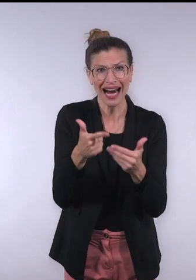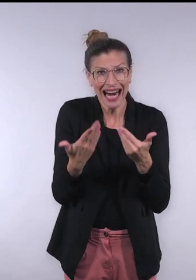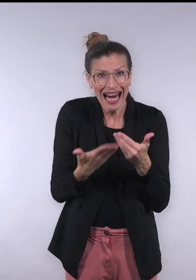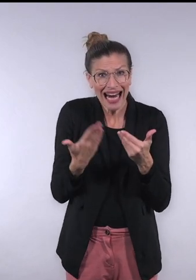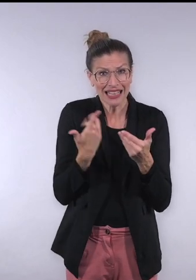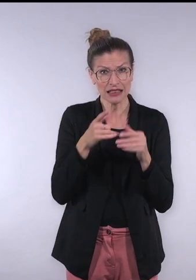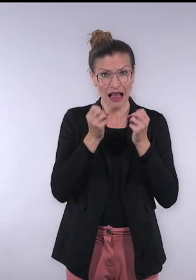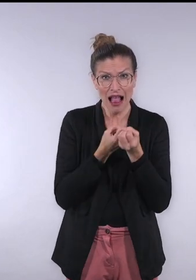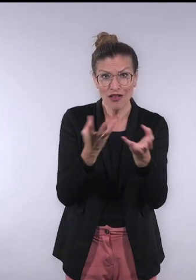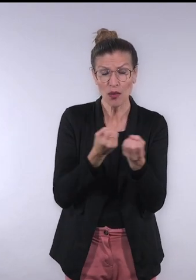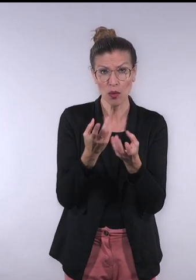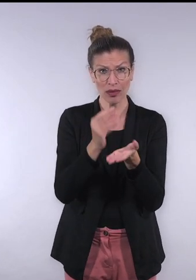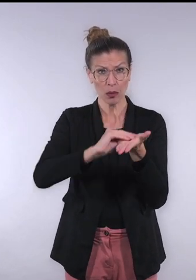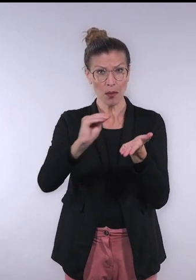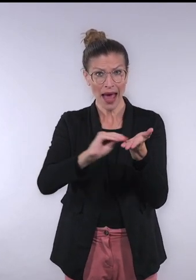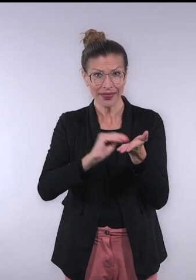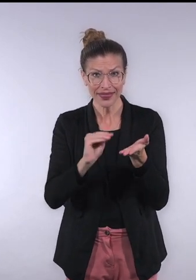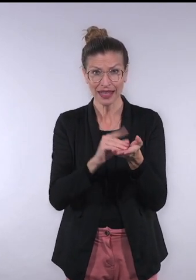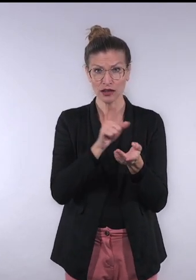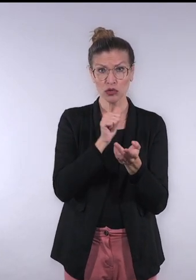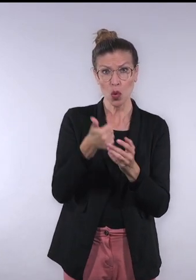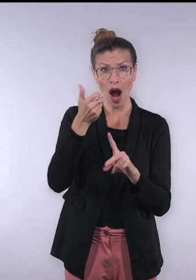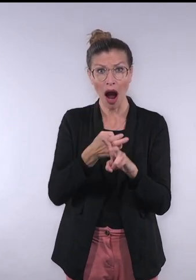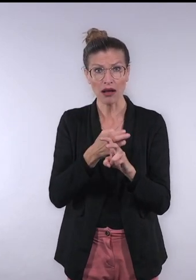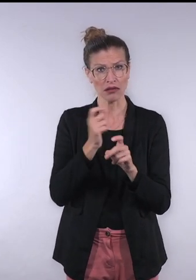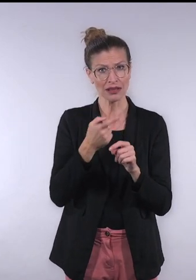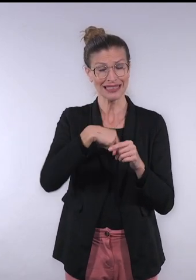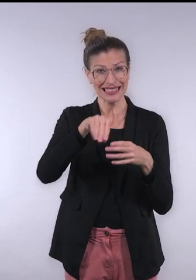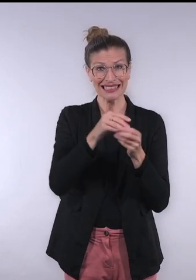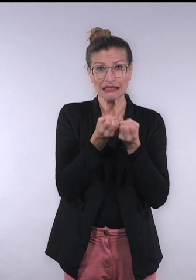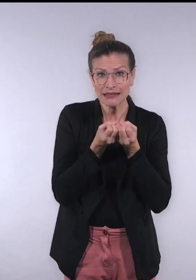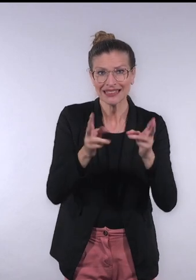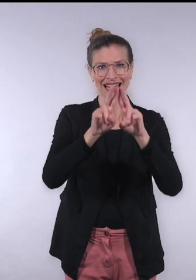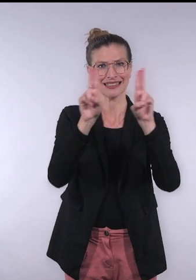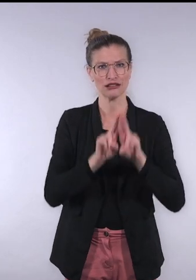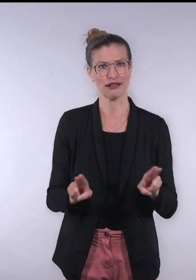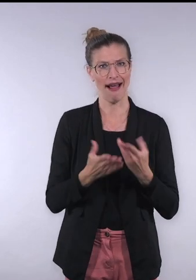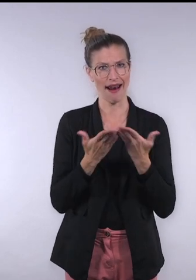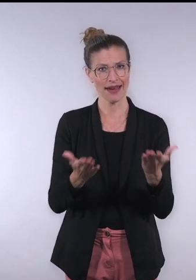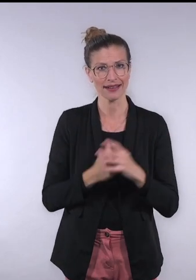Easy-to-read information, written information. There's no standards at a country level. There's no standards internationally.